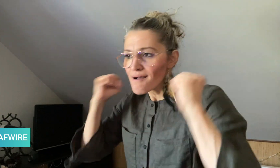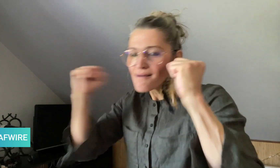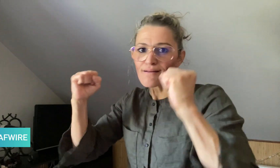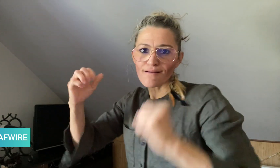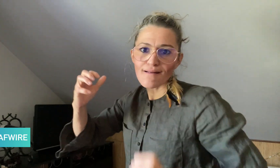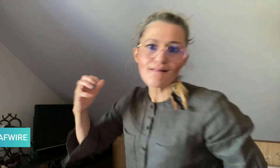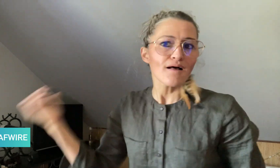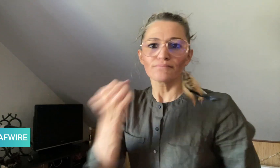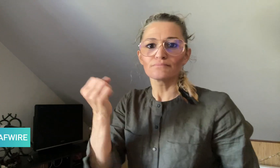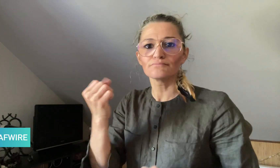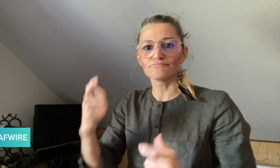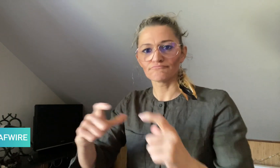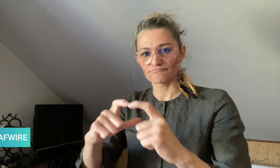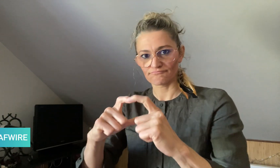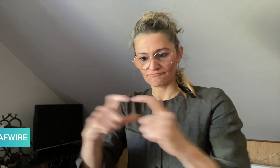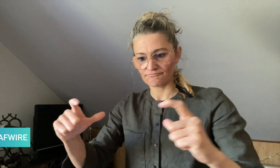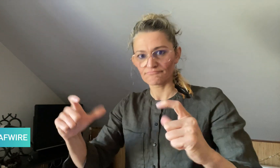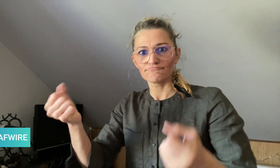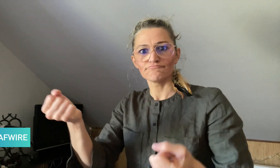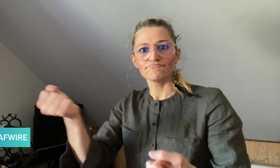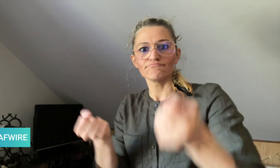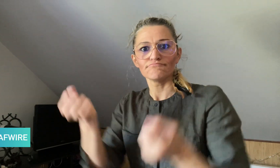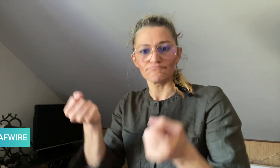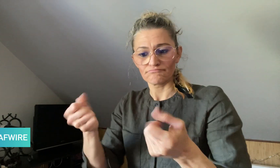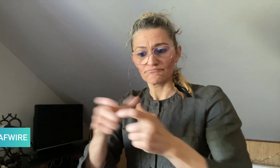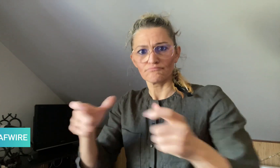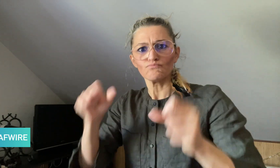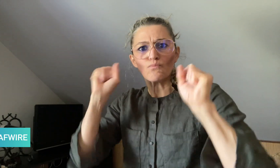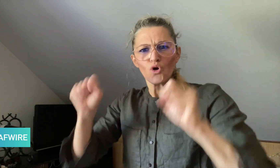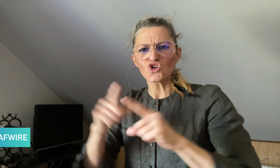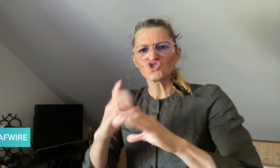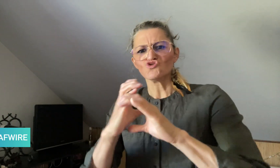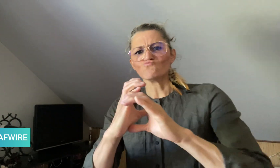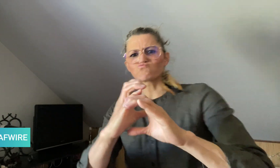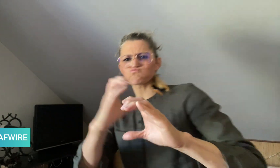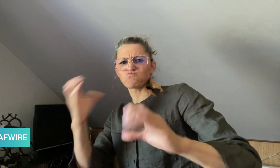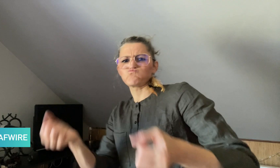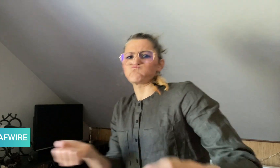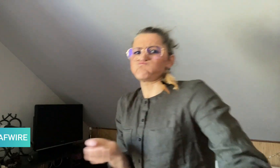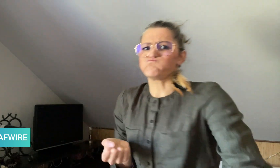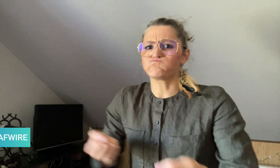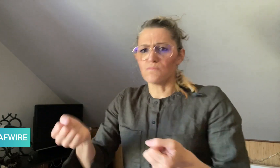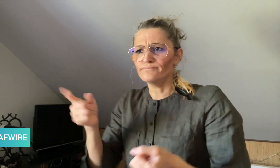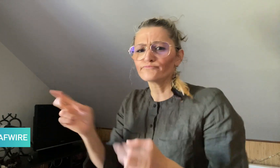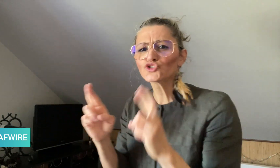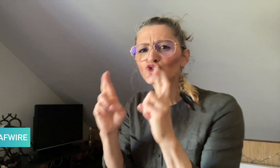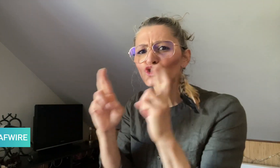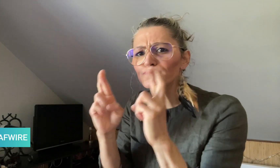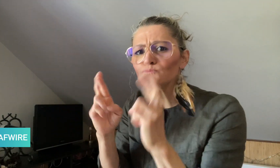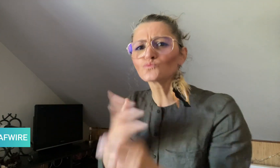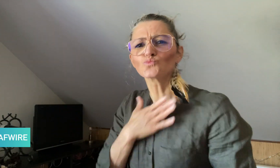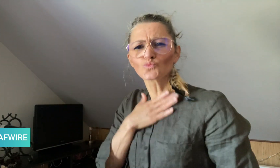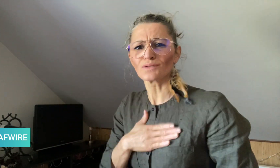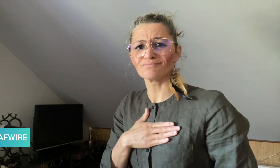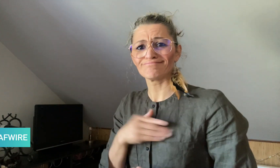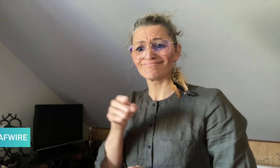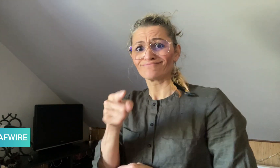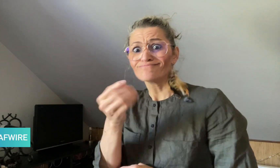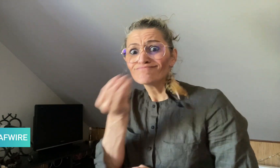license with the hopes of getting out of the food